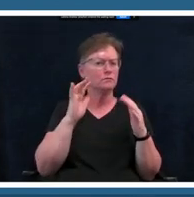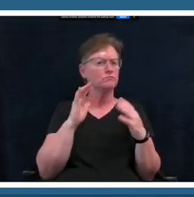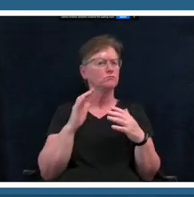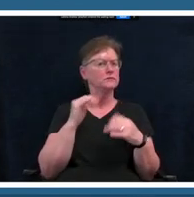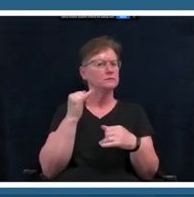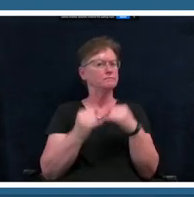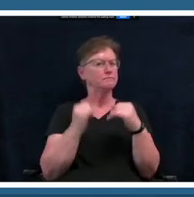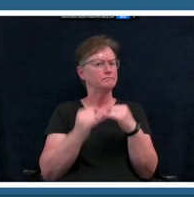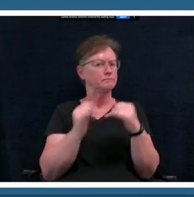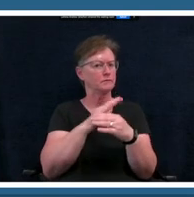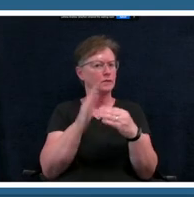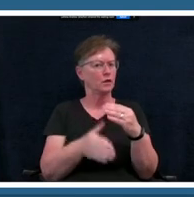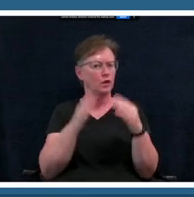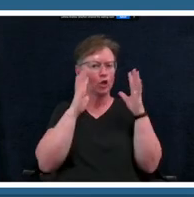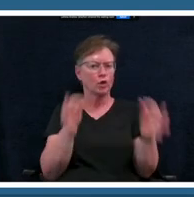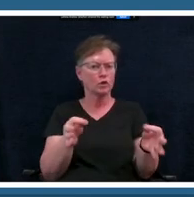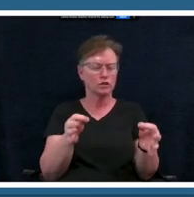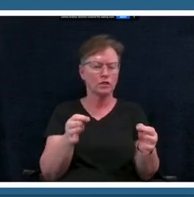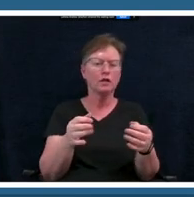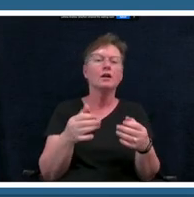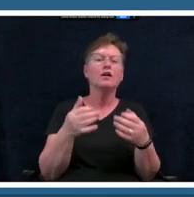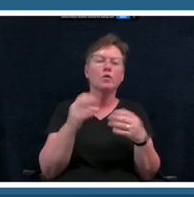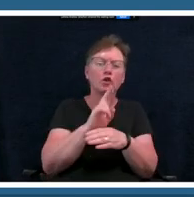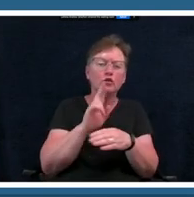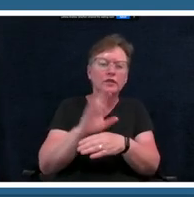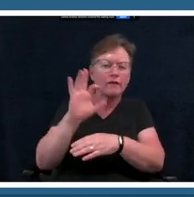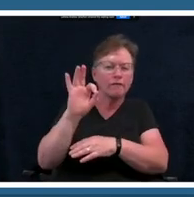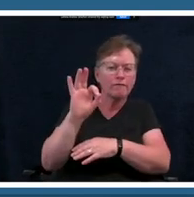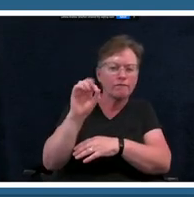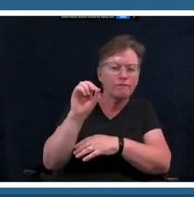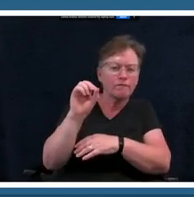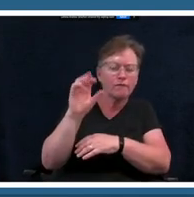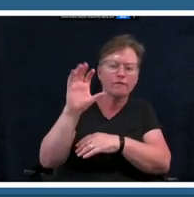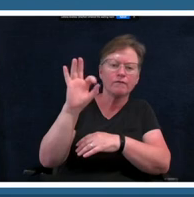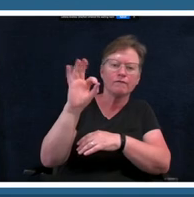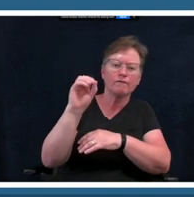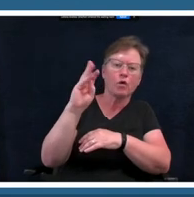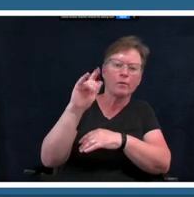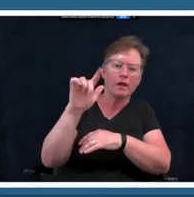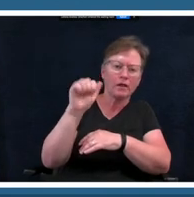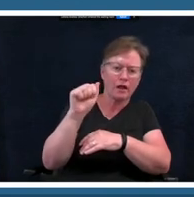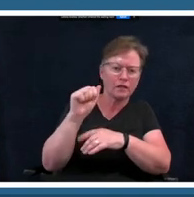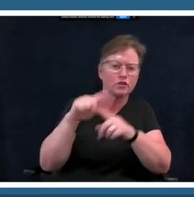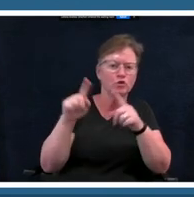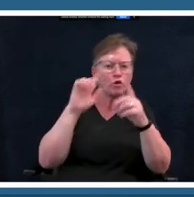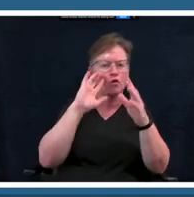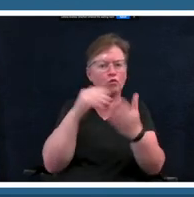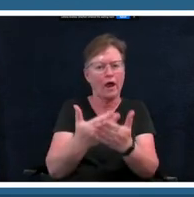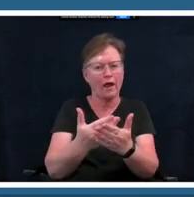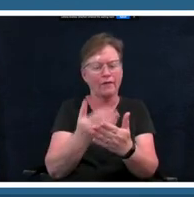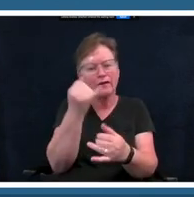to arrive um at a conclusion at a final